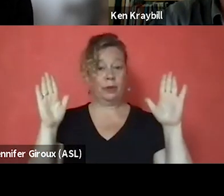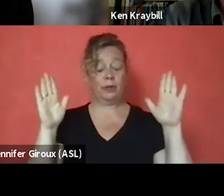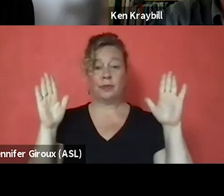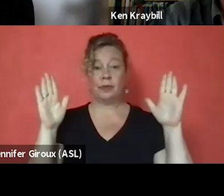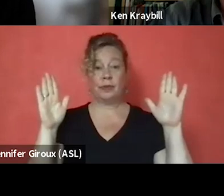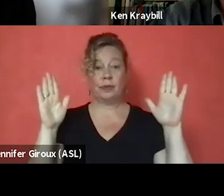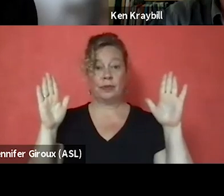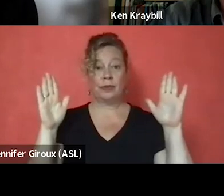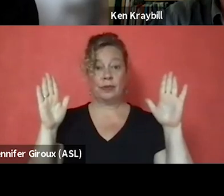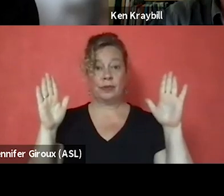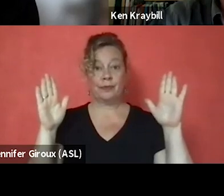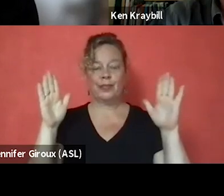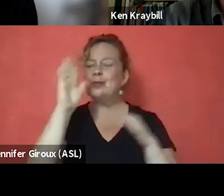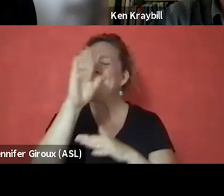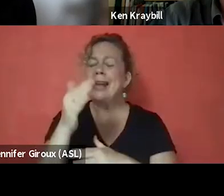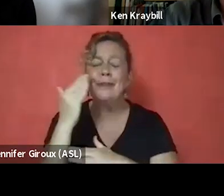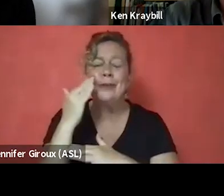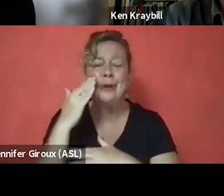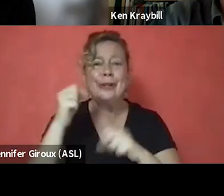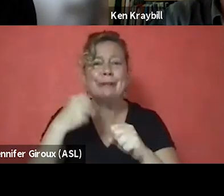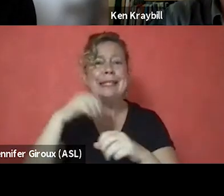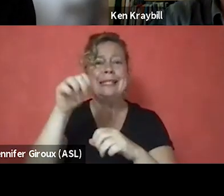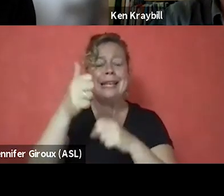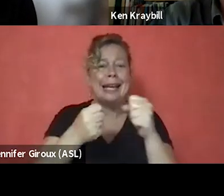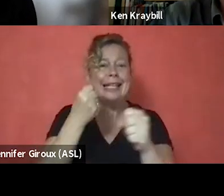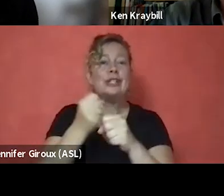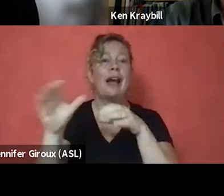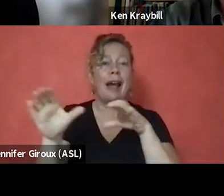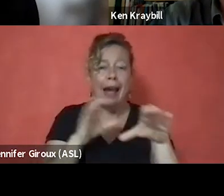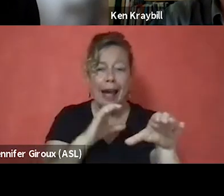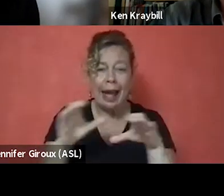Listen, it took me 10 years of active contemplation